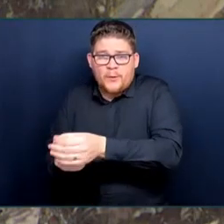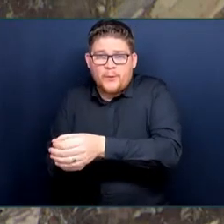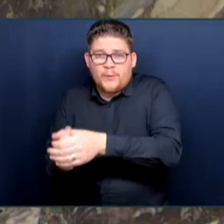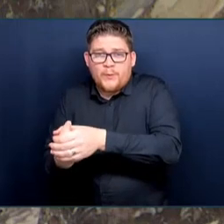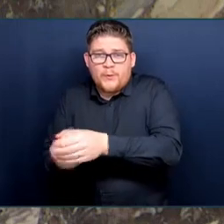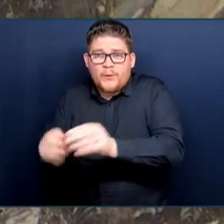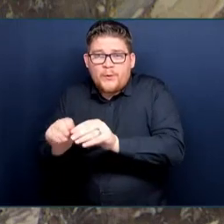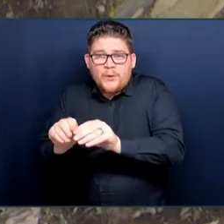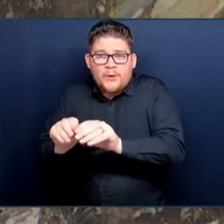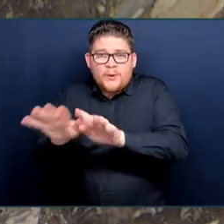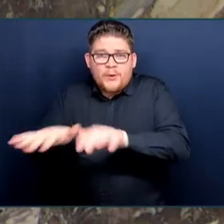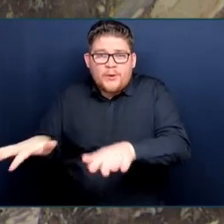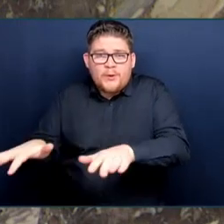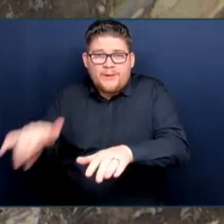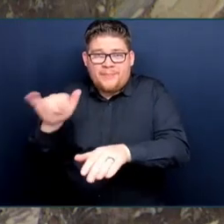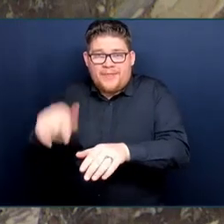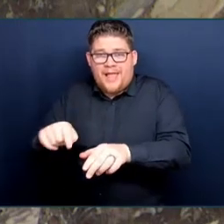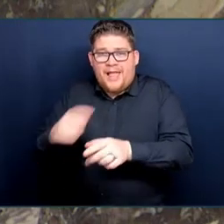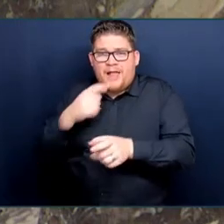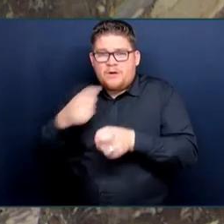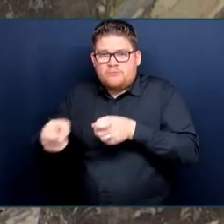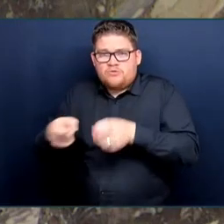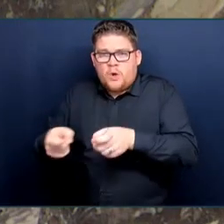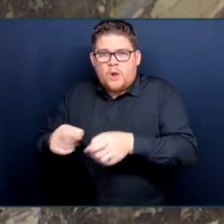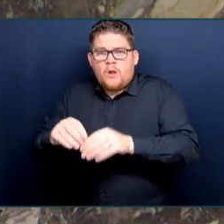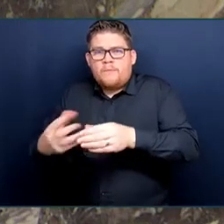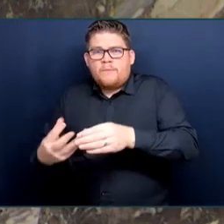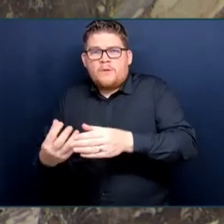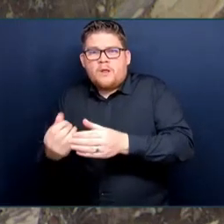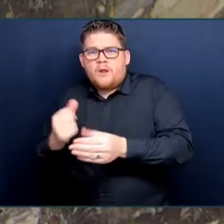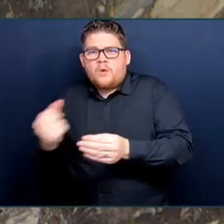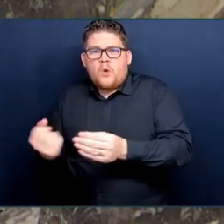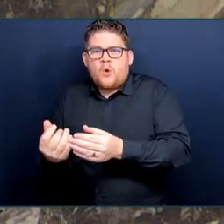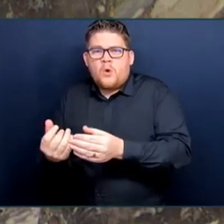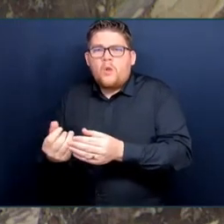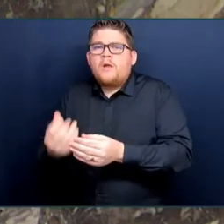a refugee family from Afghanistan. The diversity of Seedy Saturday shows